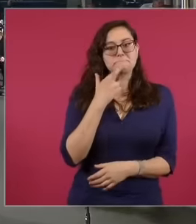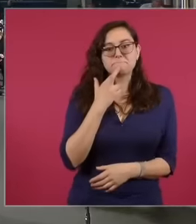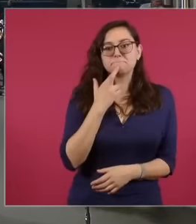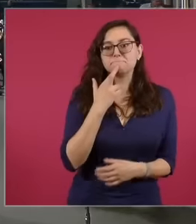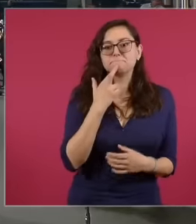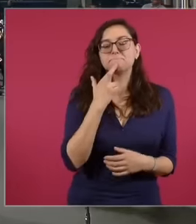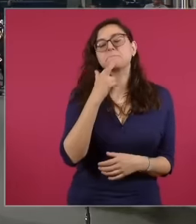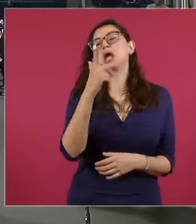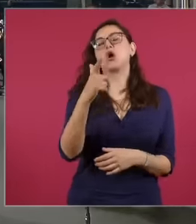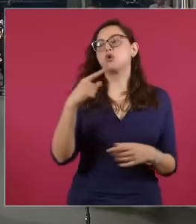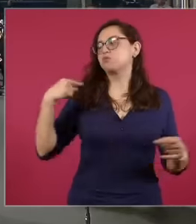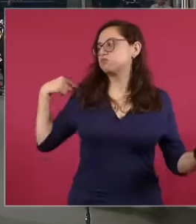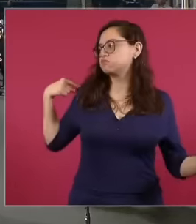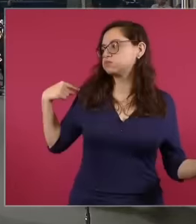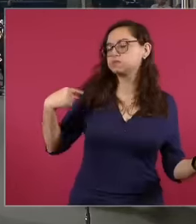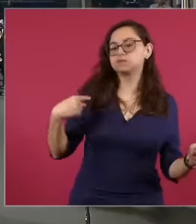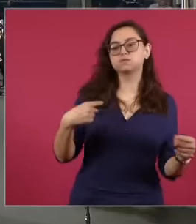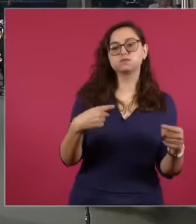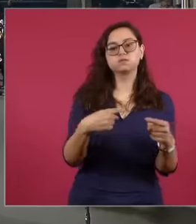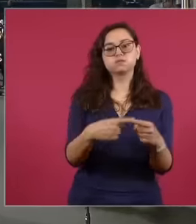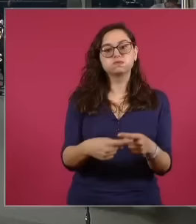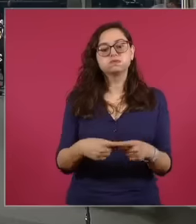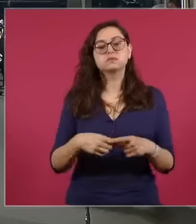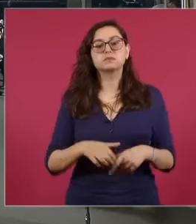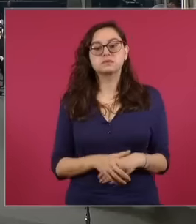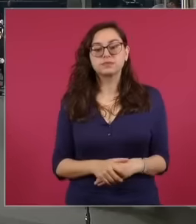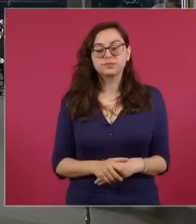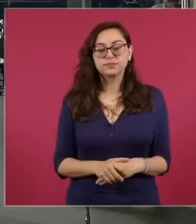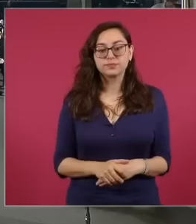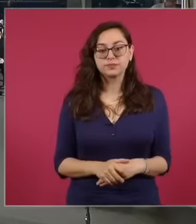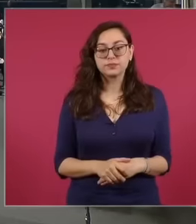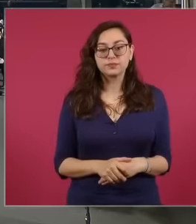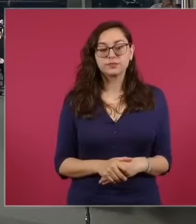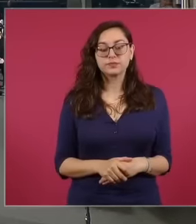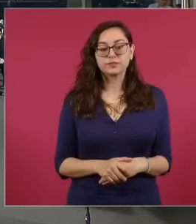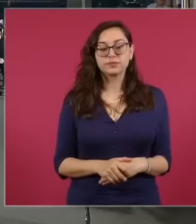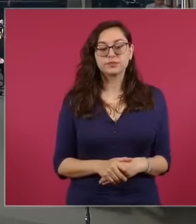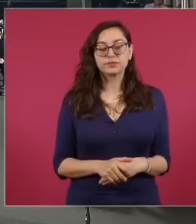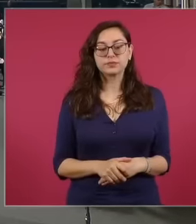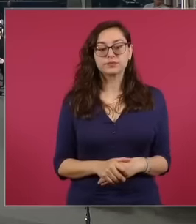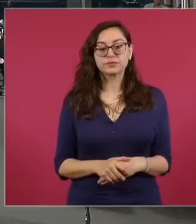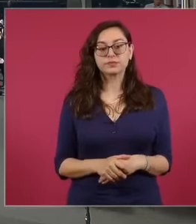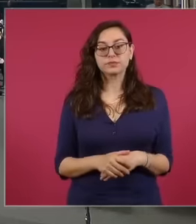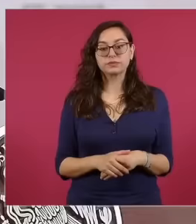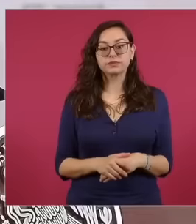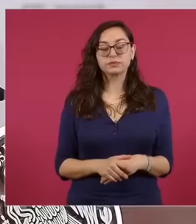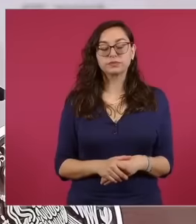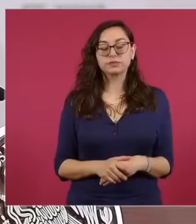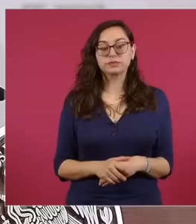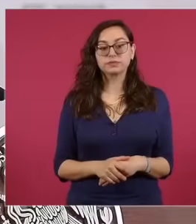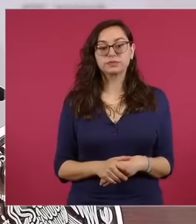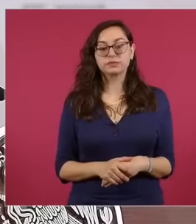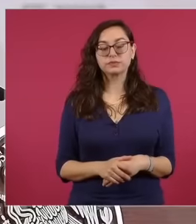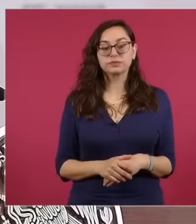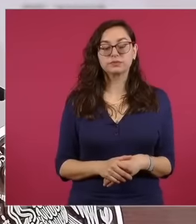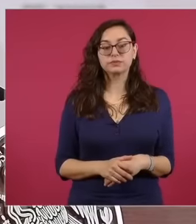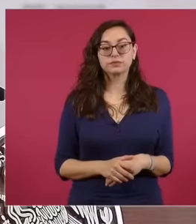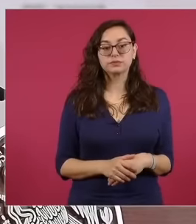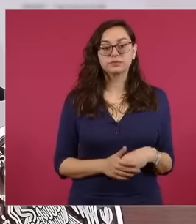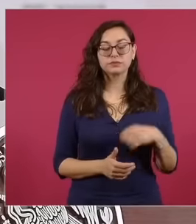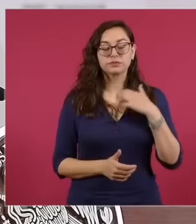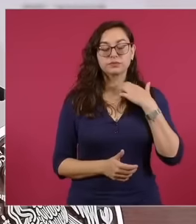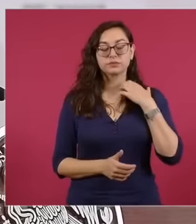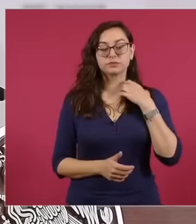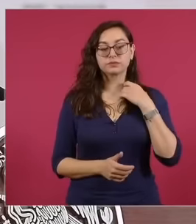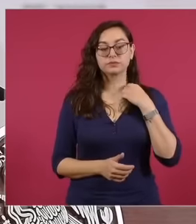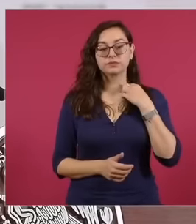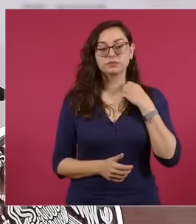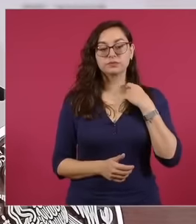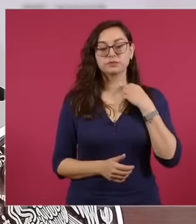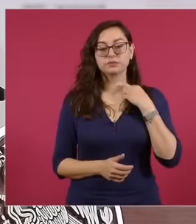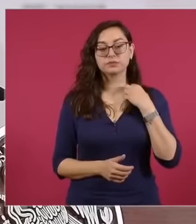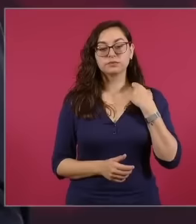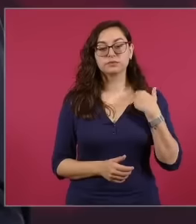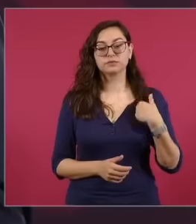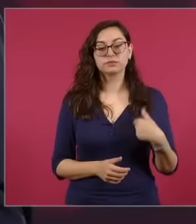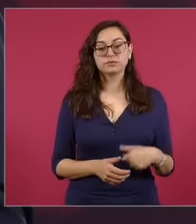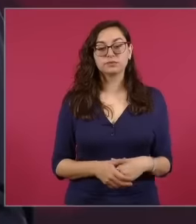He has a biography of fuchet